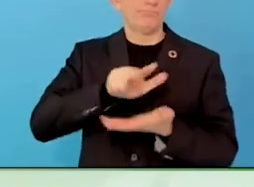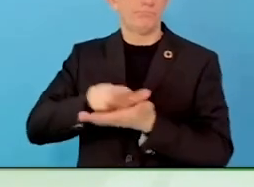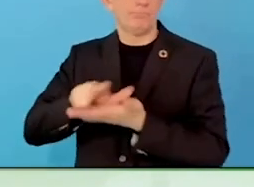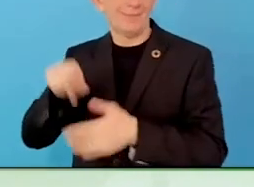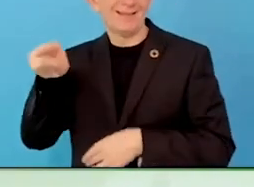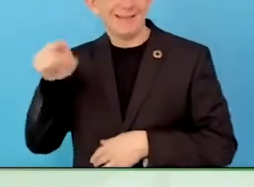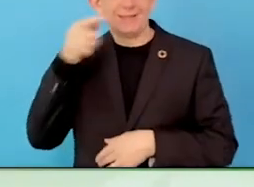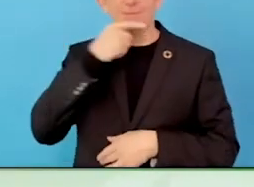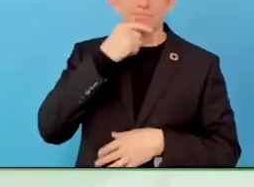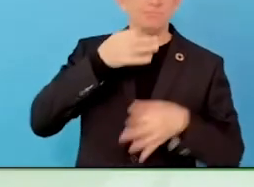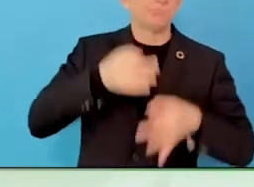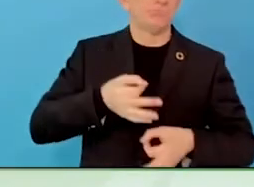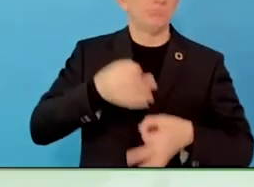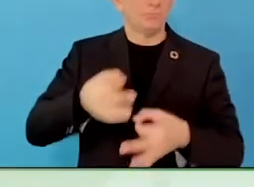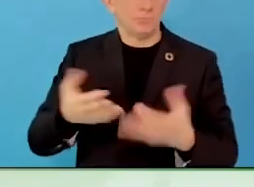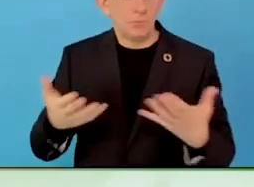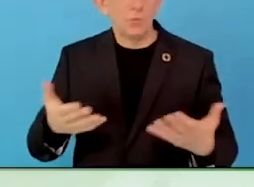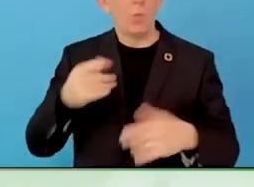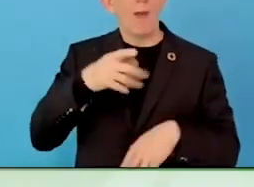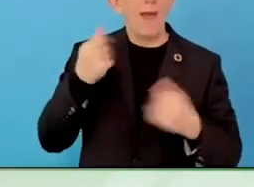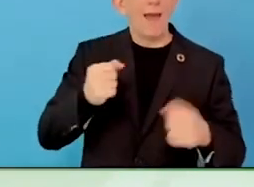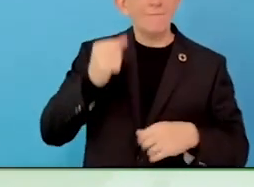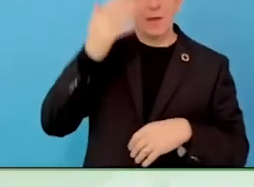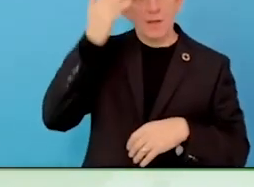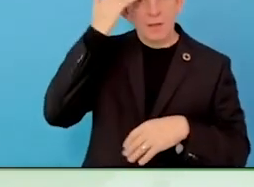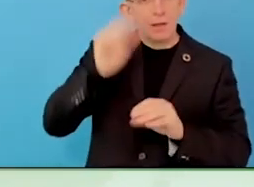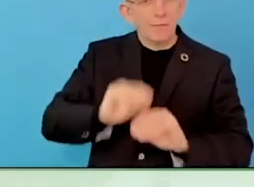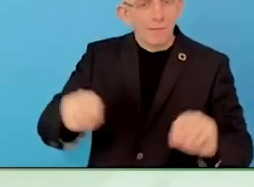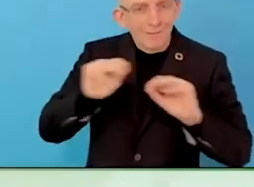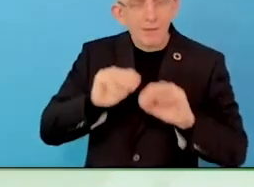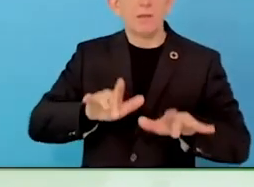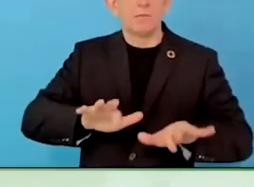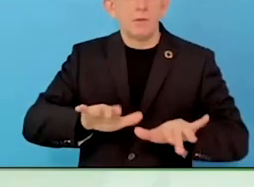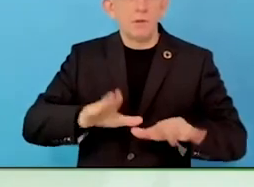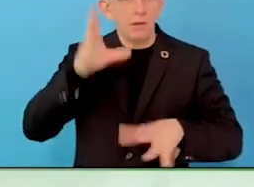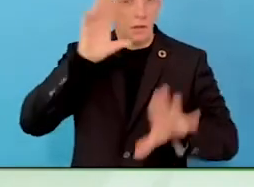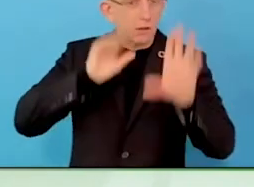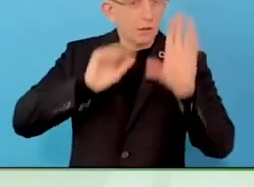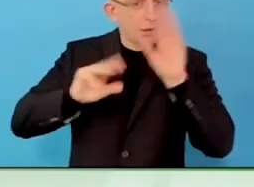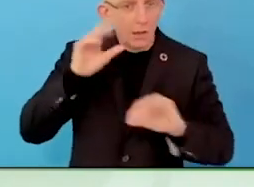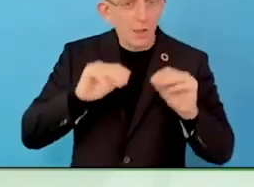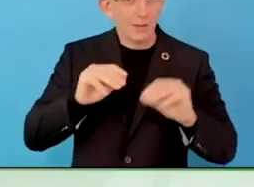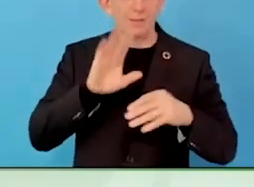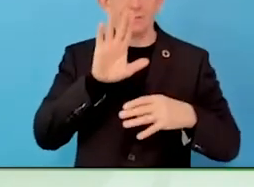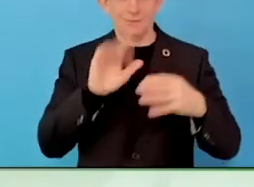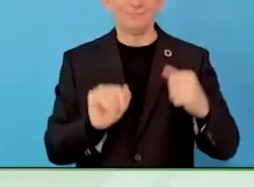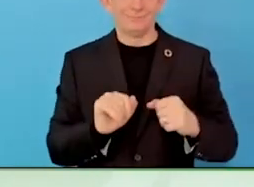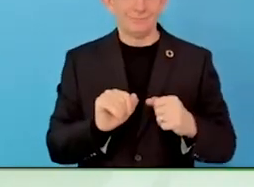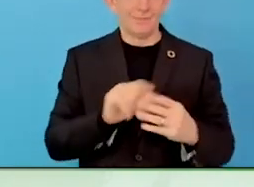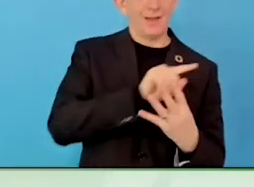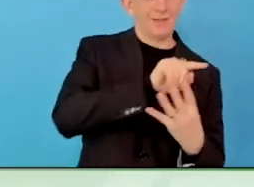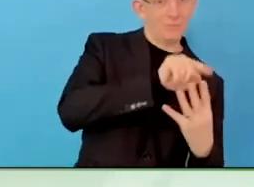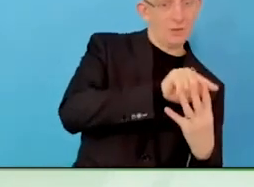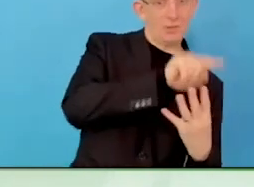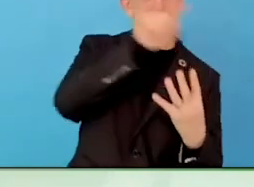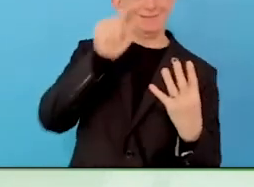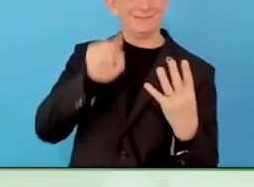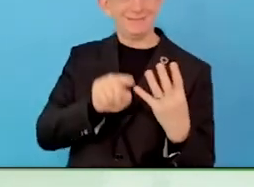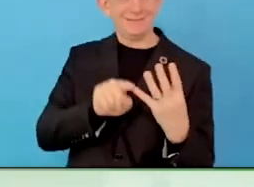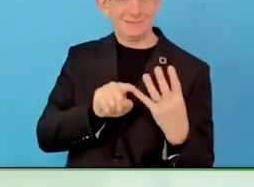There is peer learning. They do not need to run the empty mile, we help to be efficient.